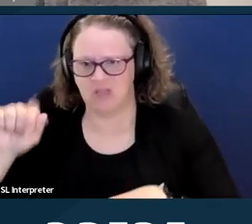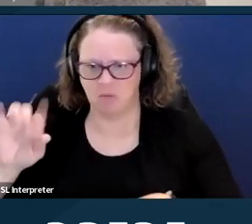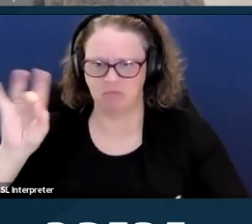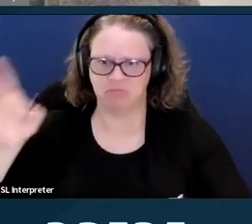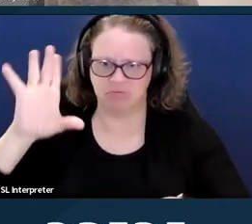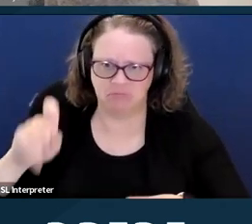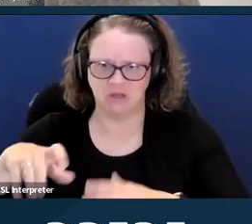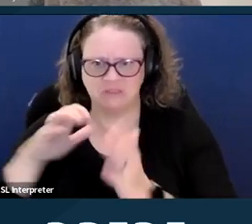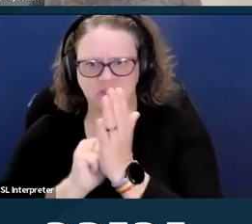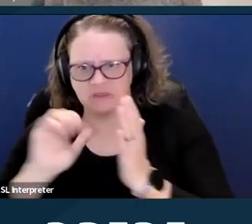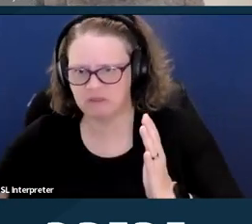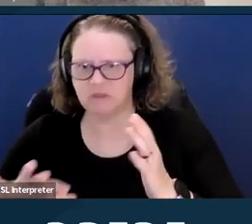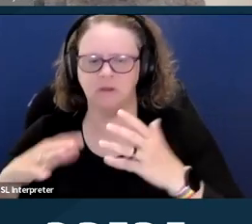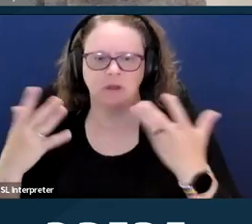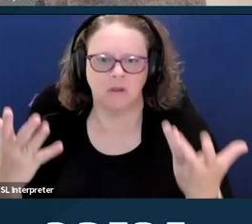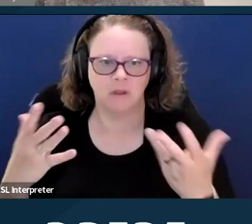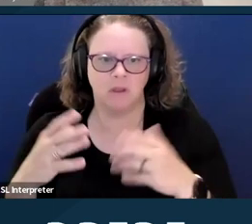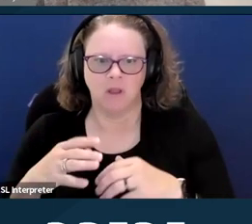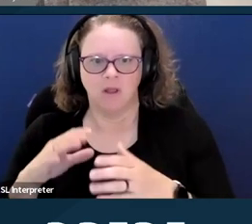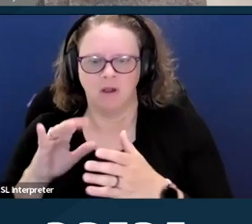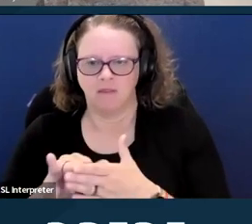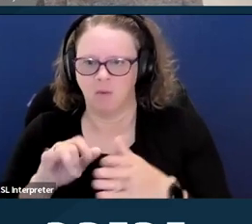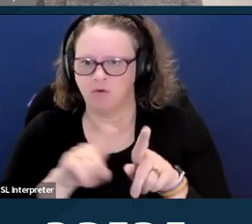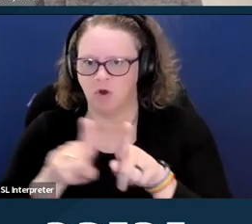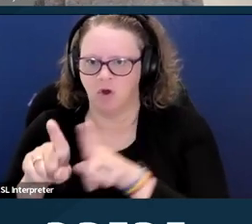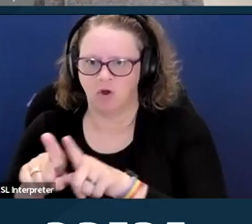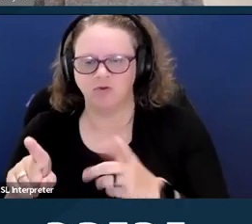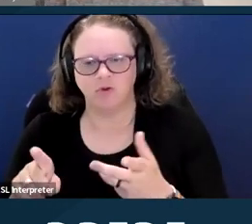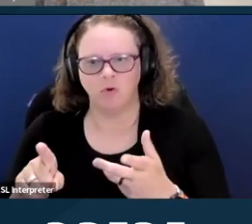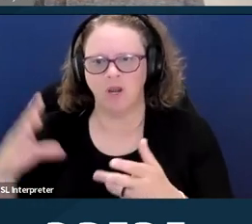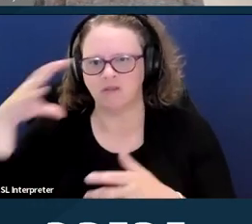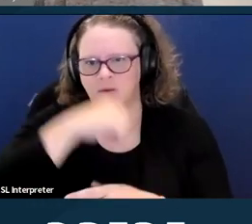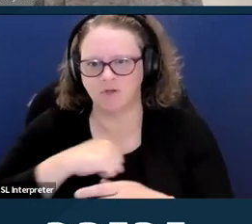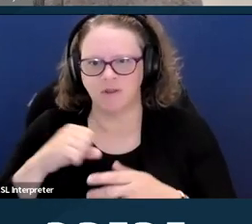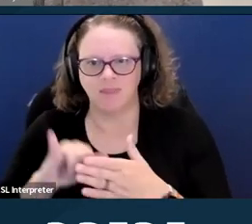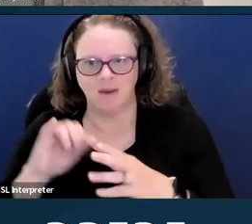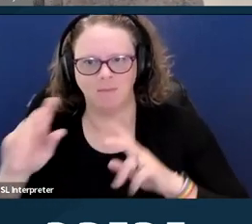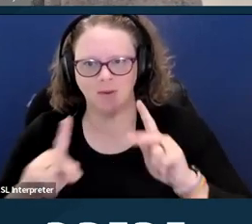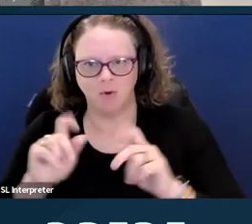of all people with disabilities was automatically worse. And of course, it is essential